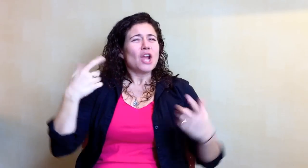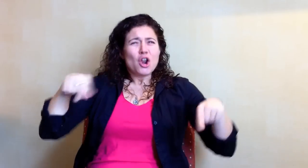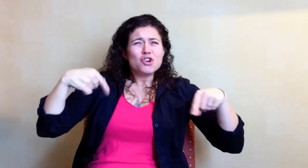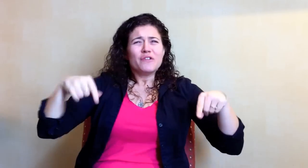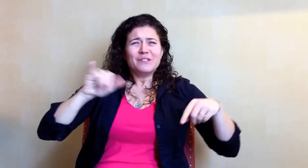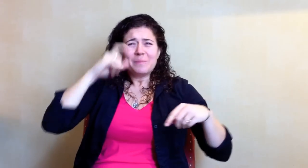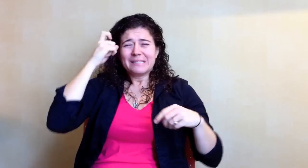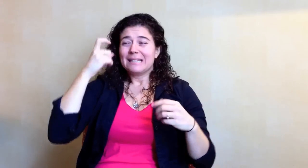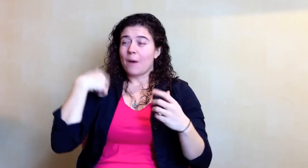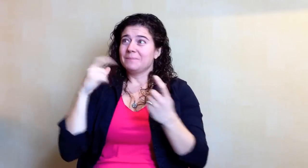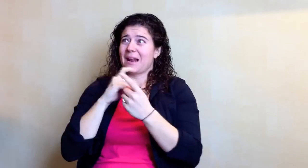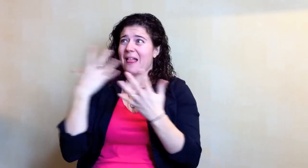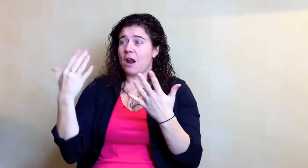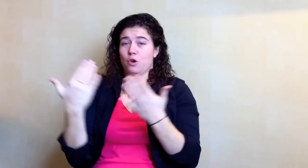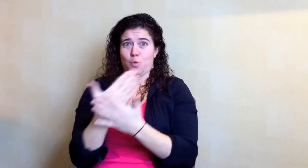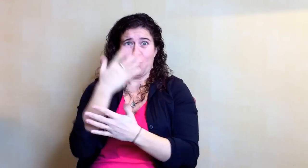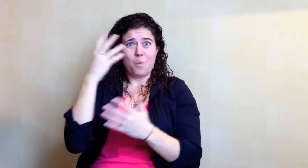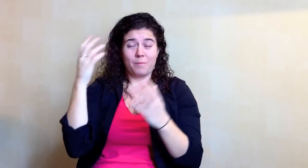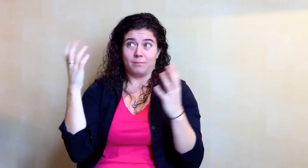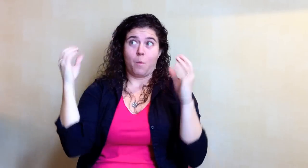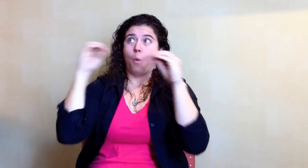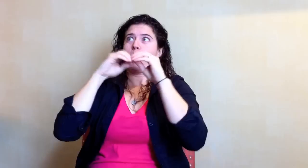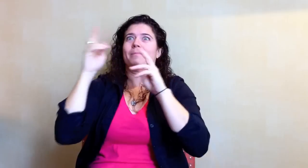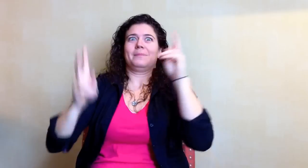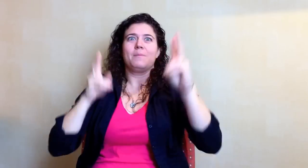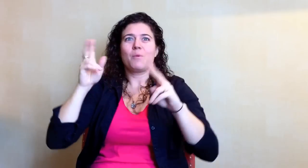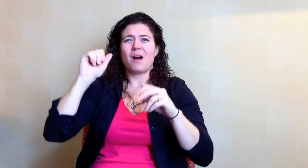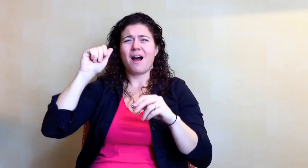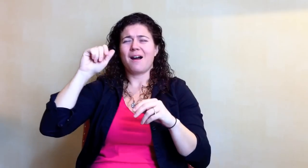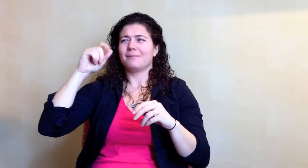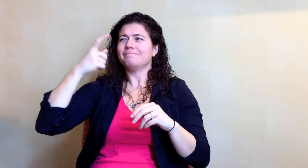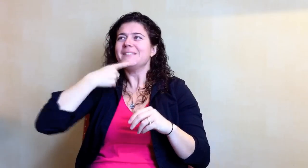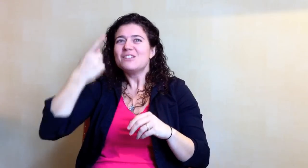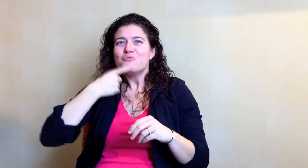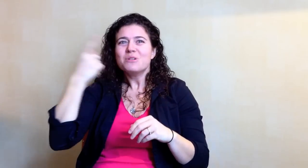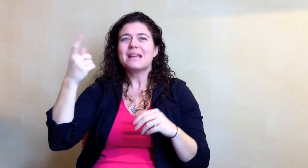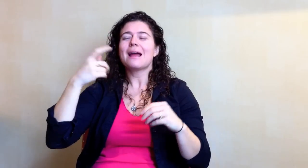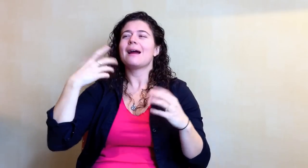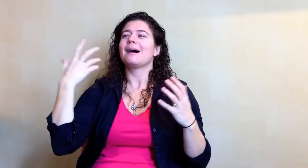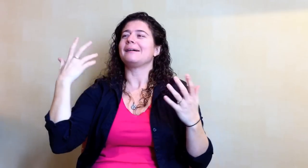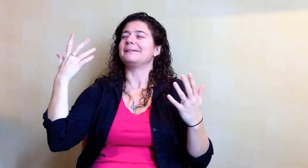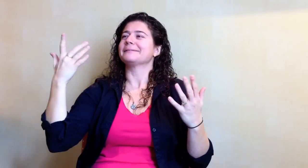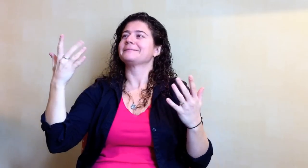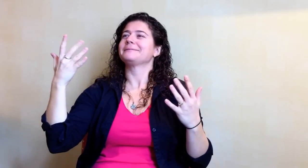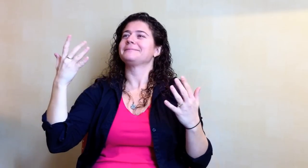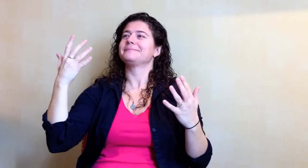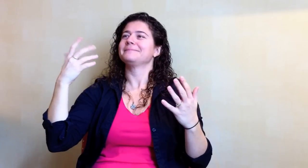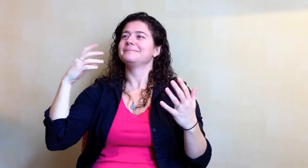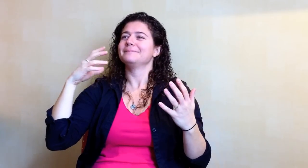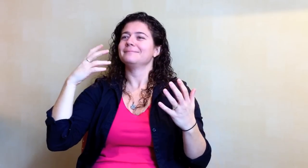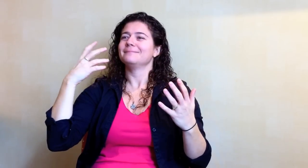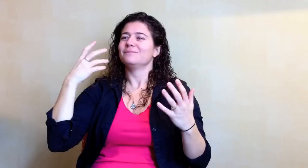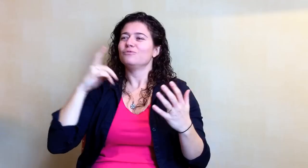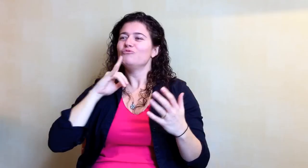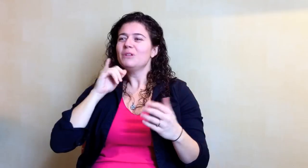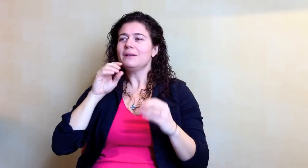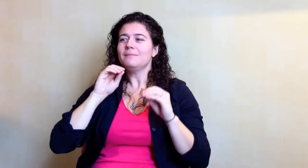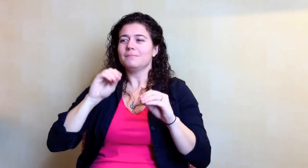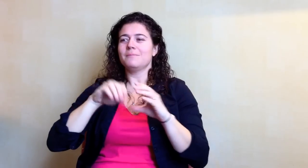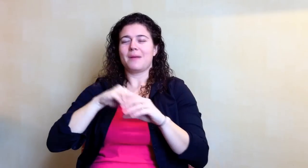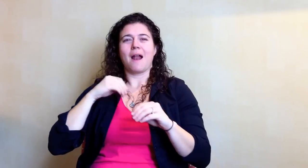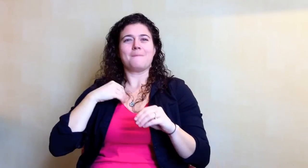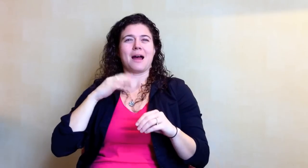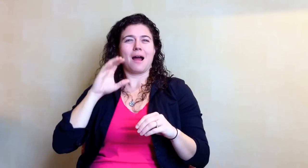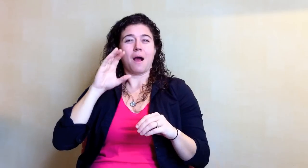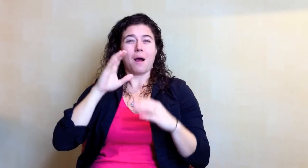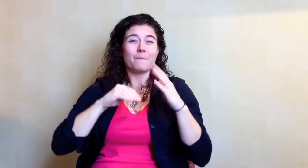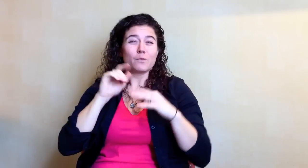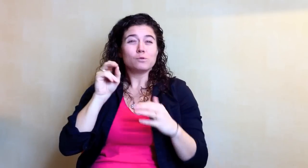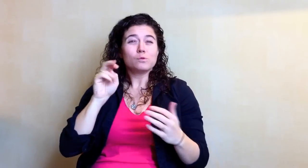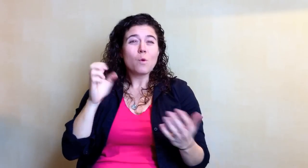Nervous because I was meeting a lot of new people, more people - hearing. It sure put me out of my comfort zone,